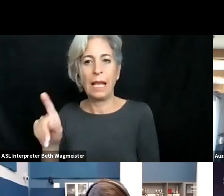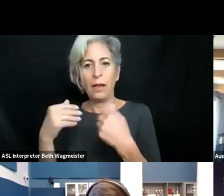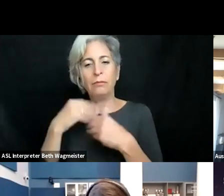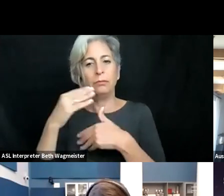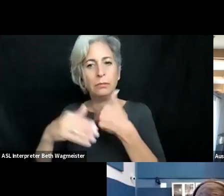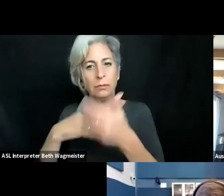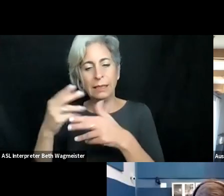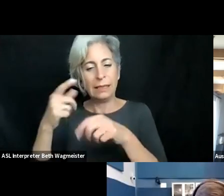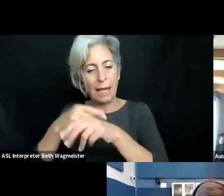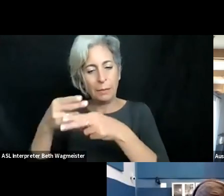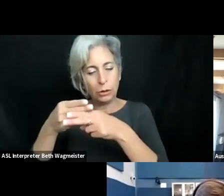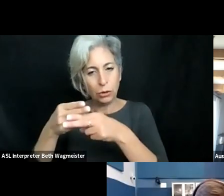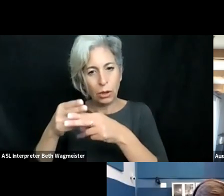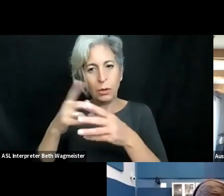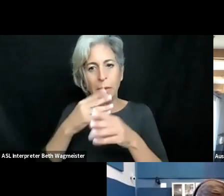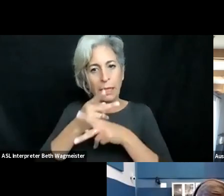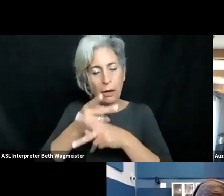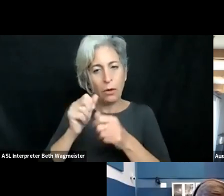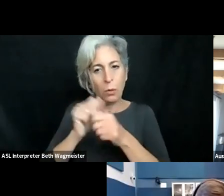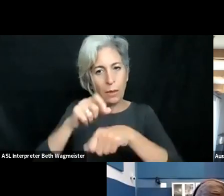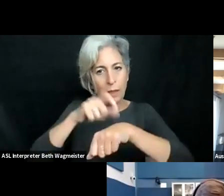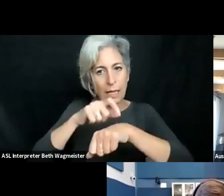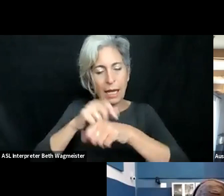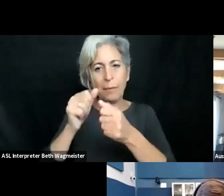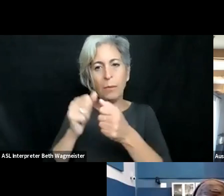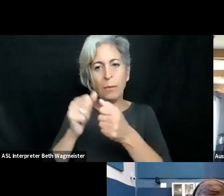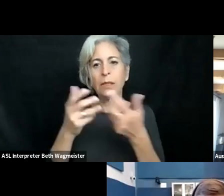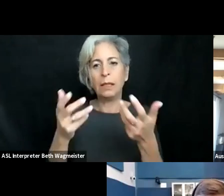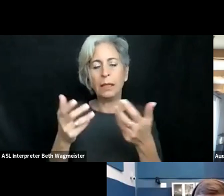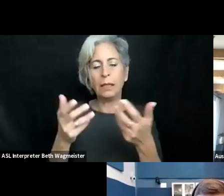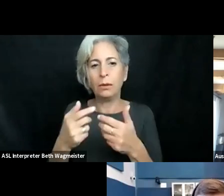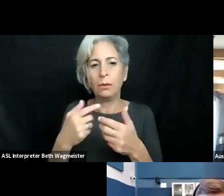Sam from the University of Witwatersrand in South